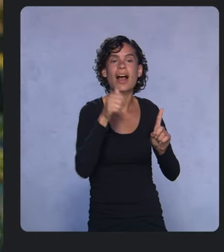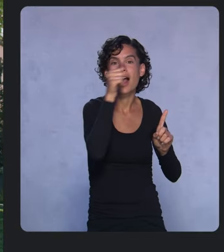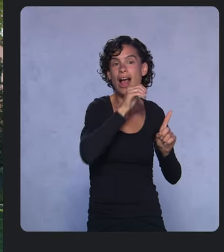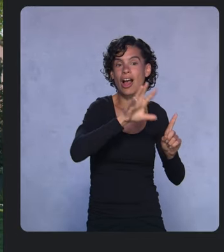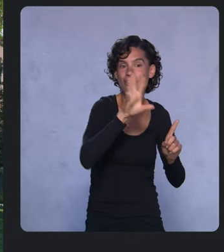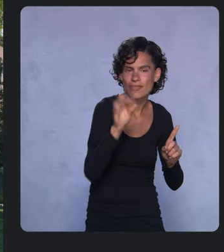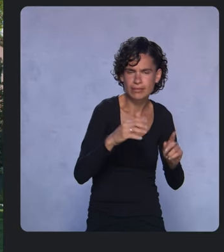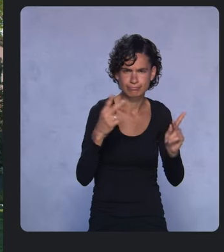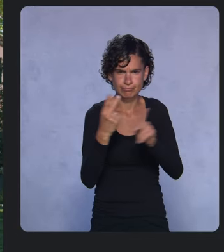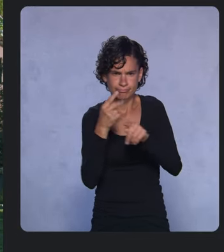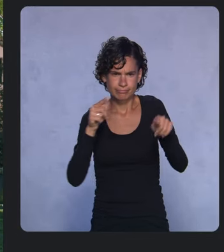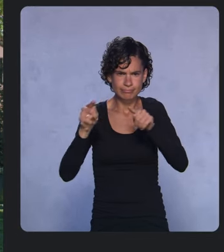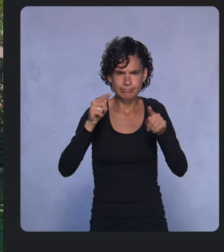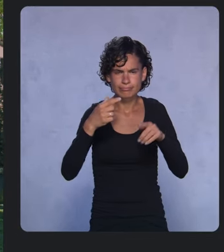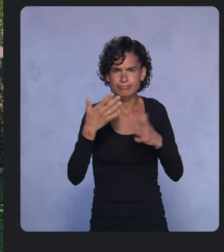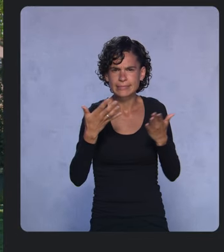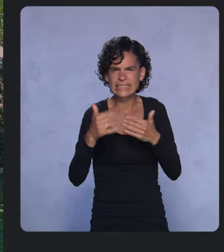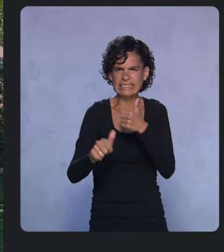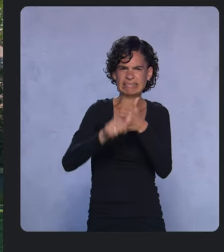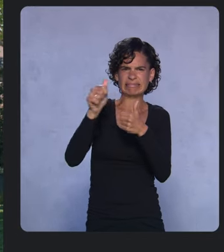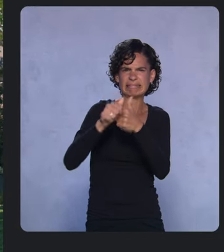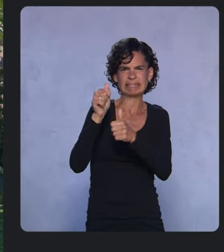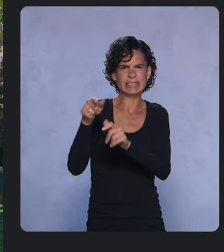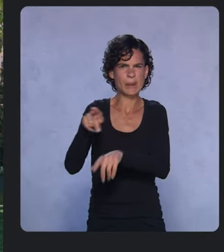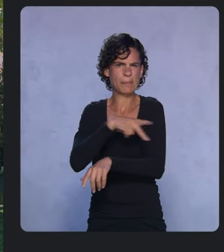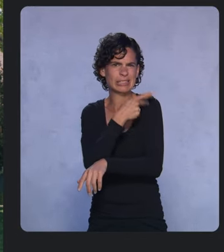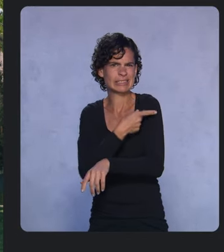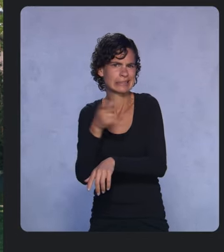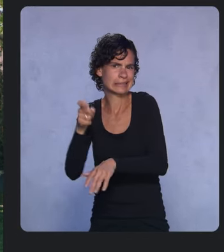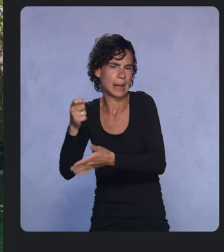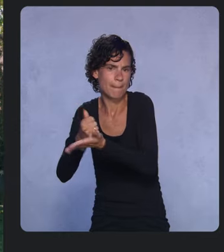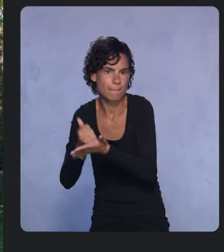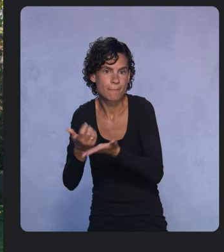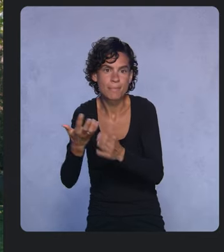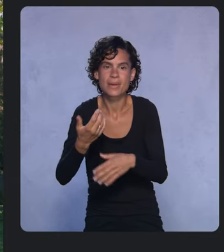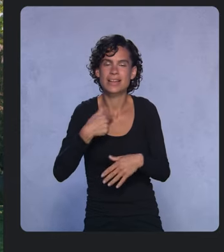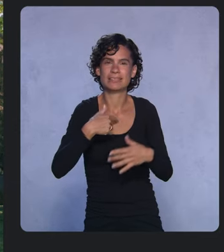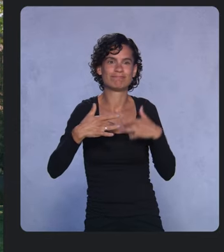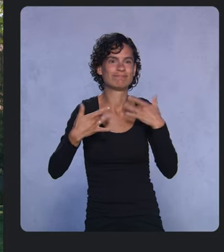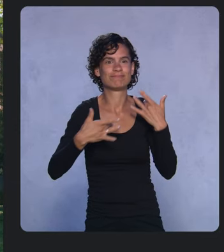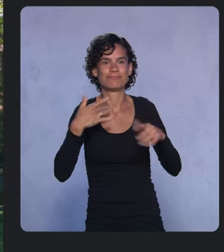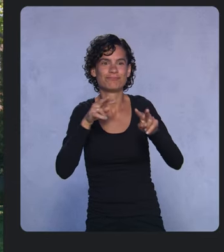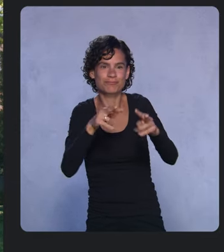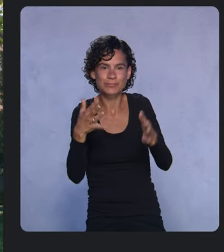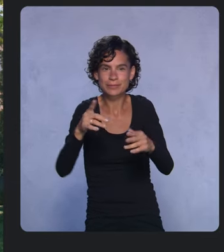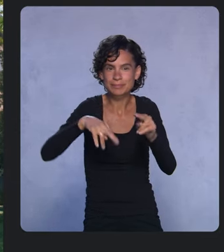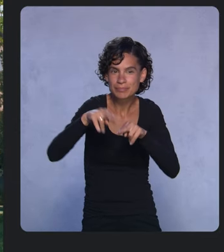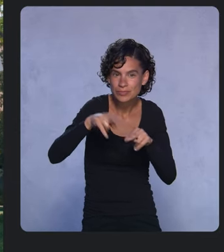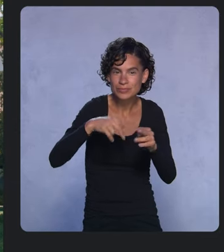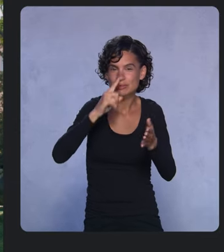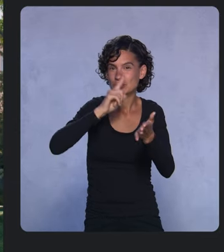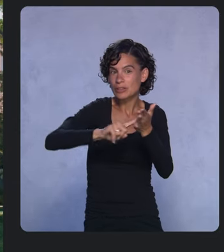We can’t wait to see what you build with Vertex AI. Check out our resources or get started by going to your Google Cloud Console.